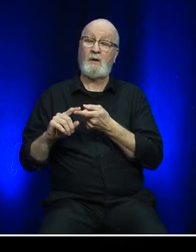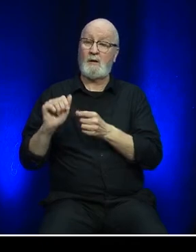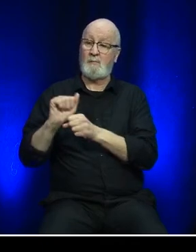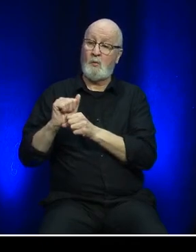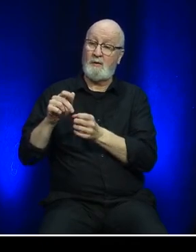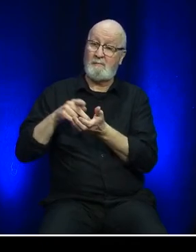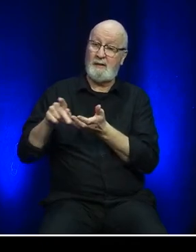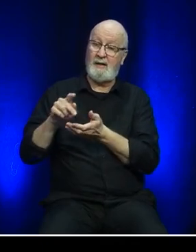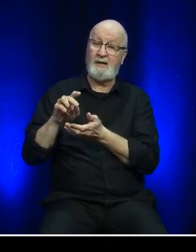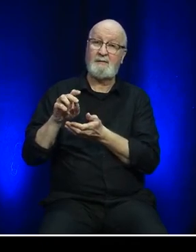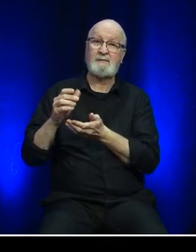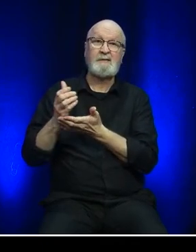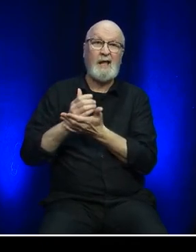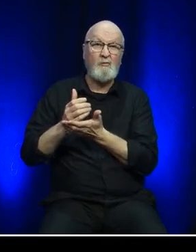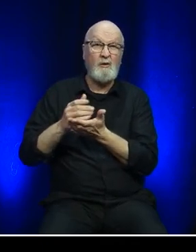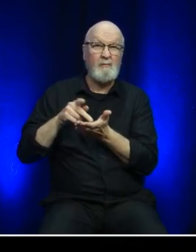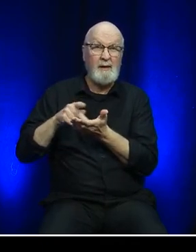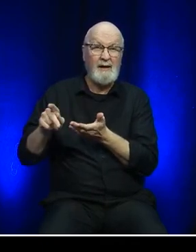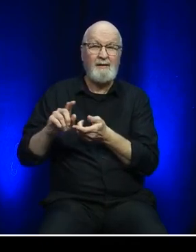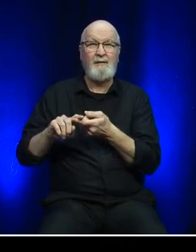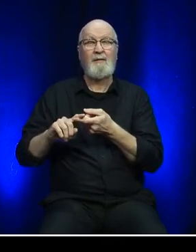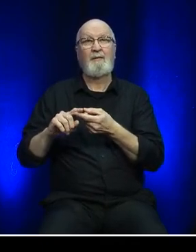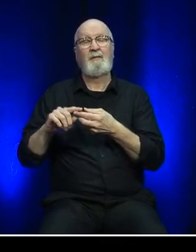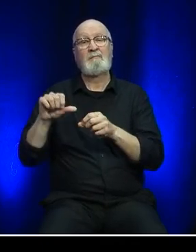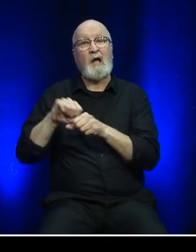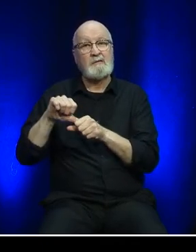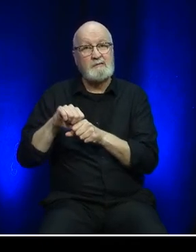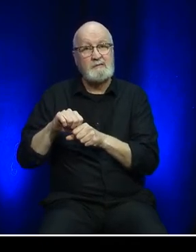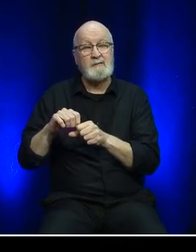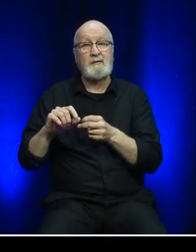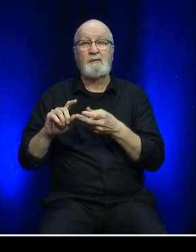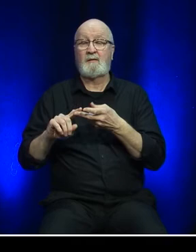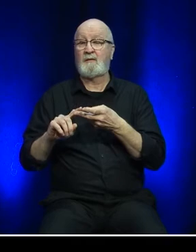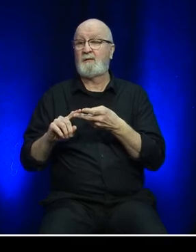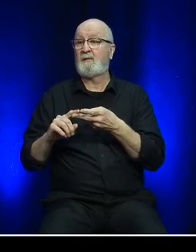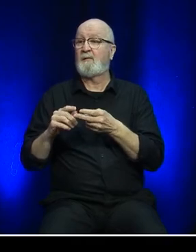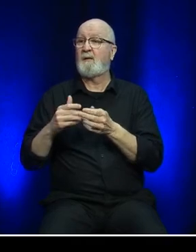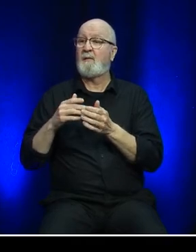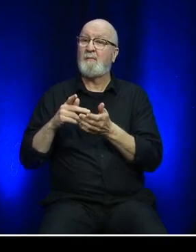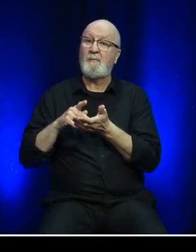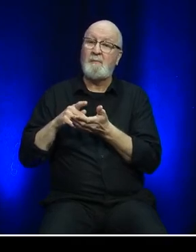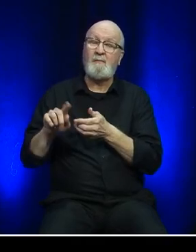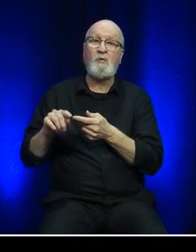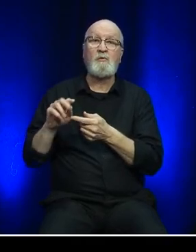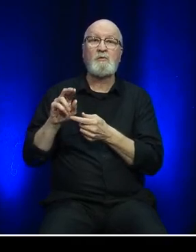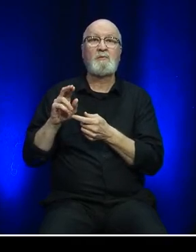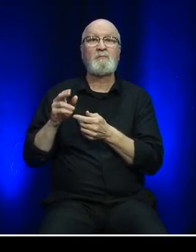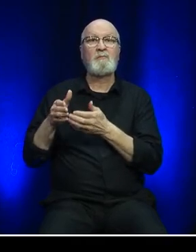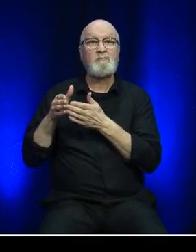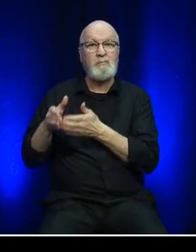wages and benefits, fuel, vessel charter costs, repairs and maintenance,